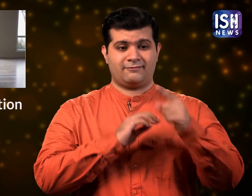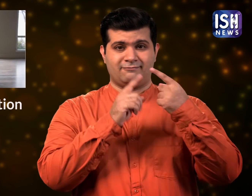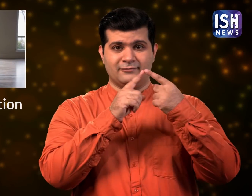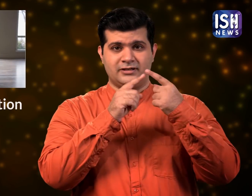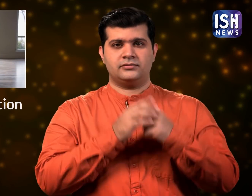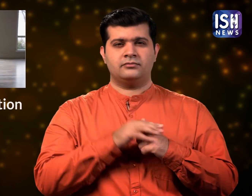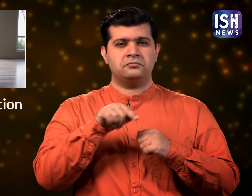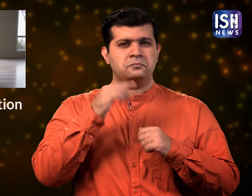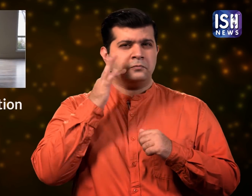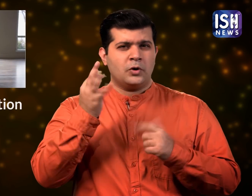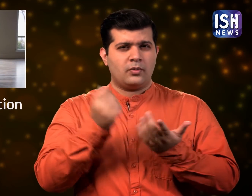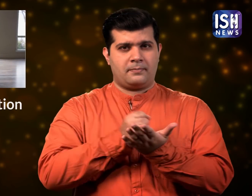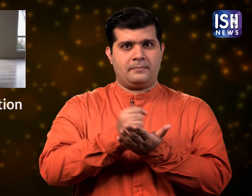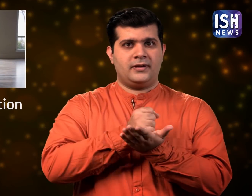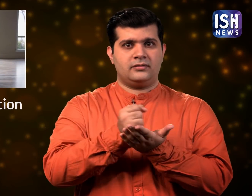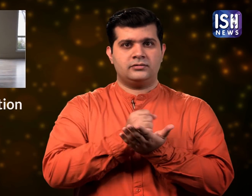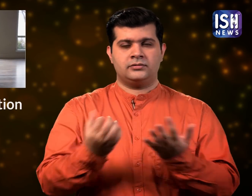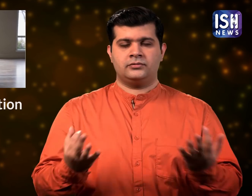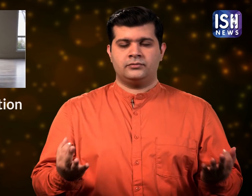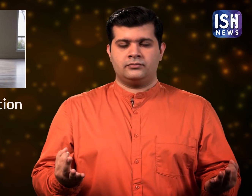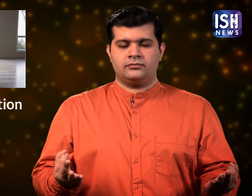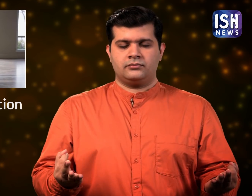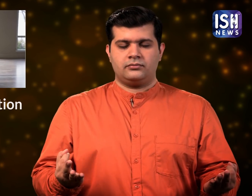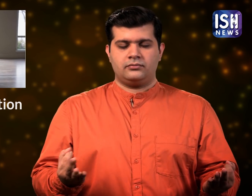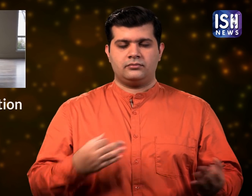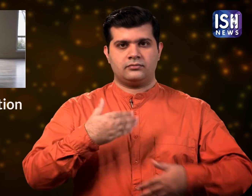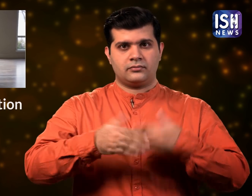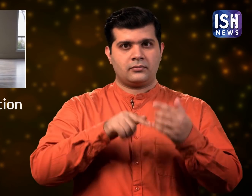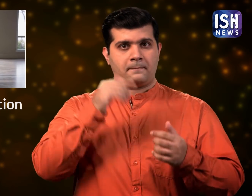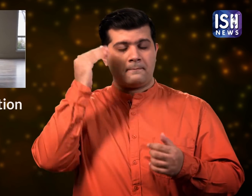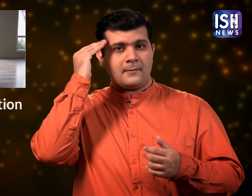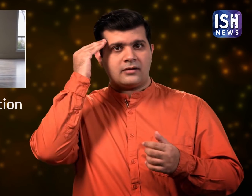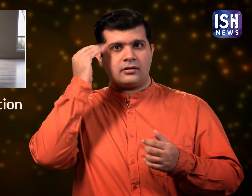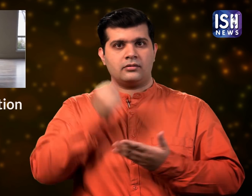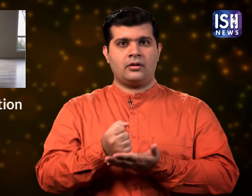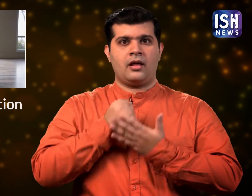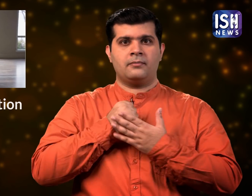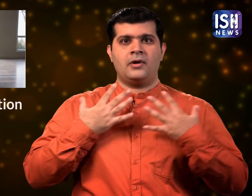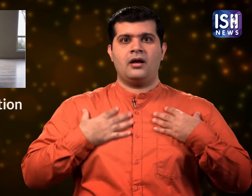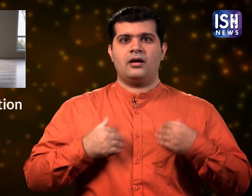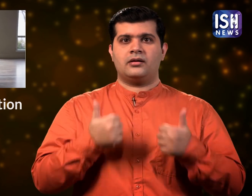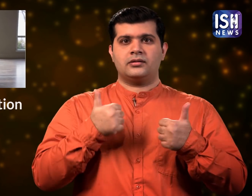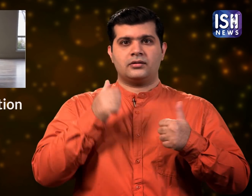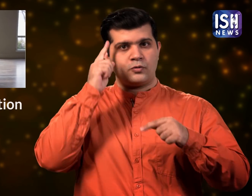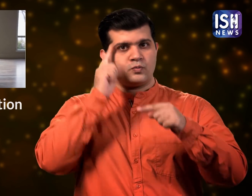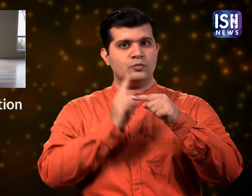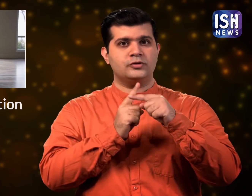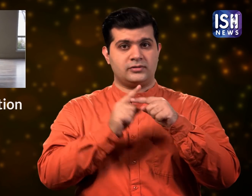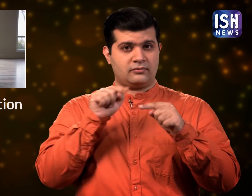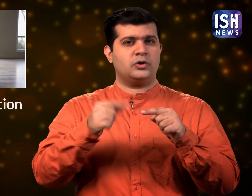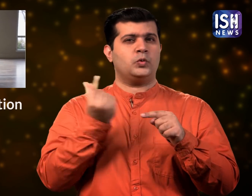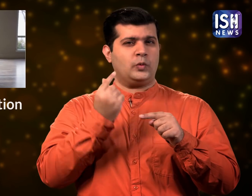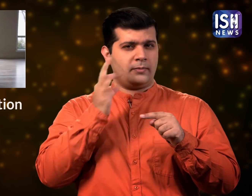Practicing meditation is good for mental health. It is important for positivity.